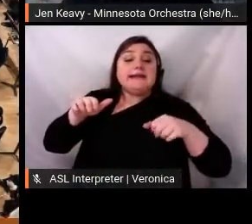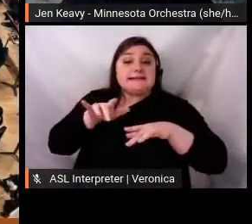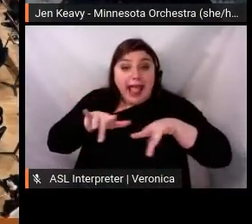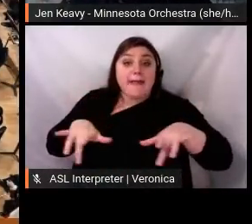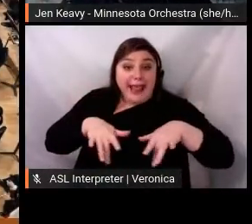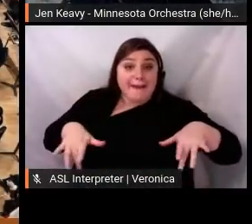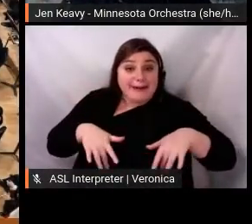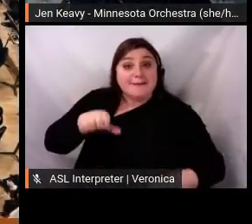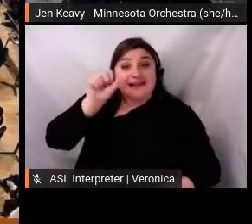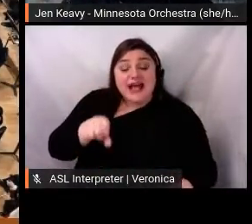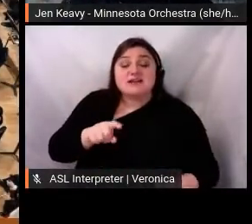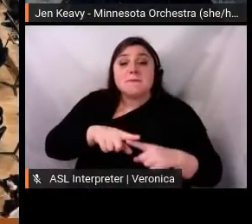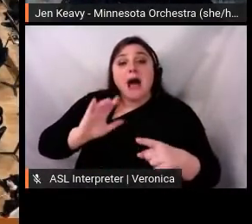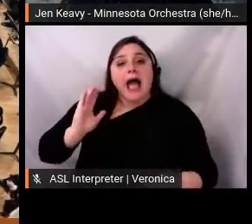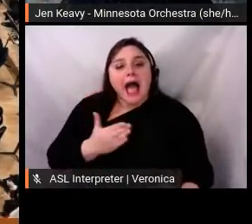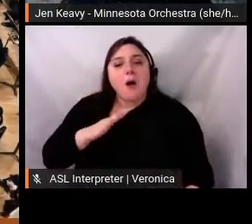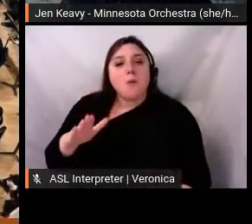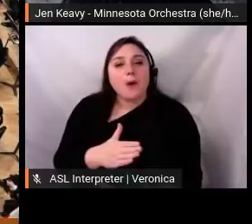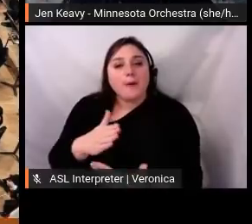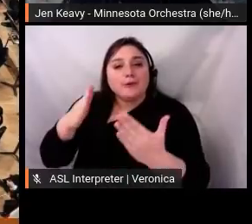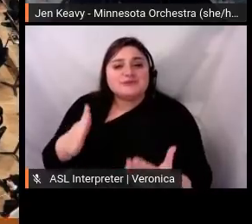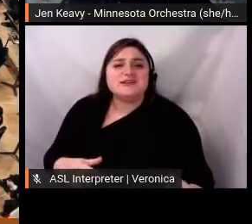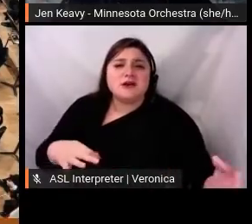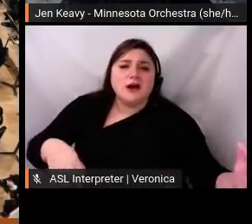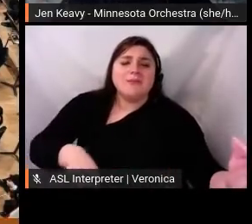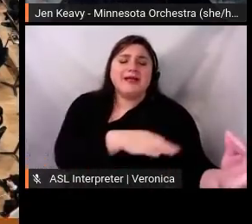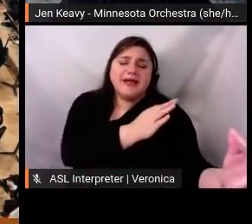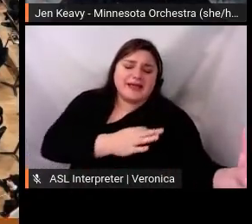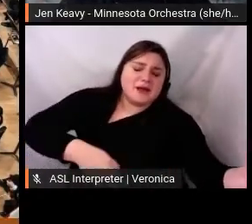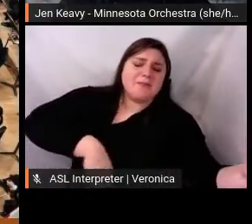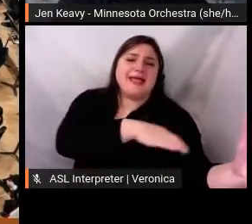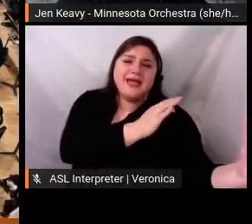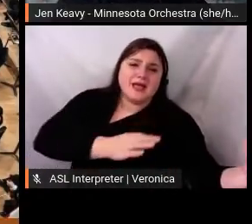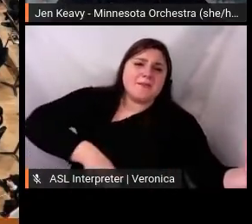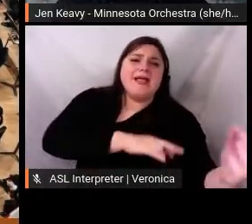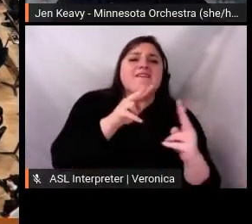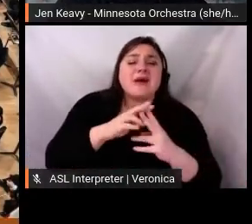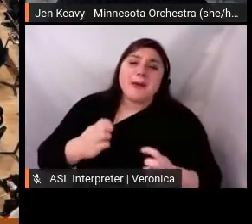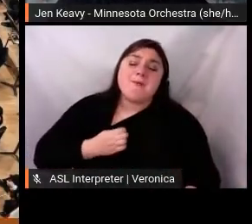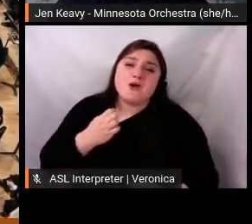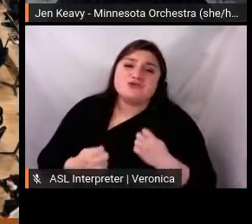and Minnesota Public Radio's listeners felt every moment. This historic